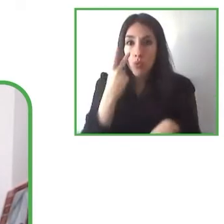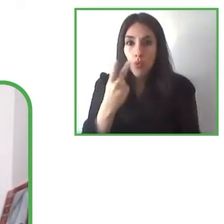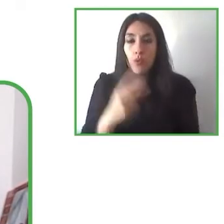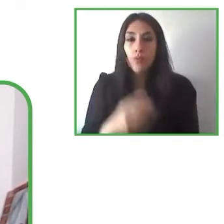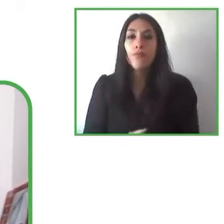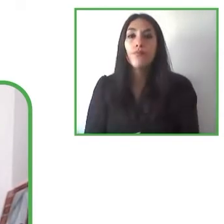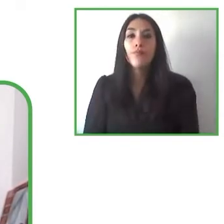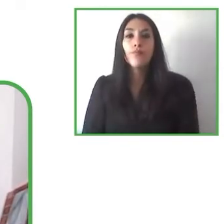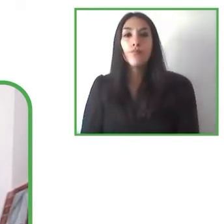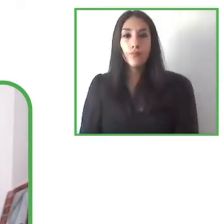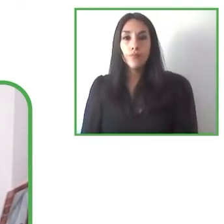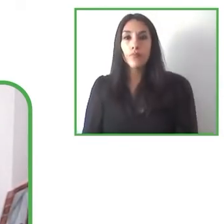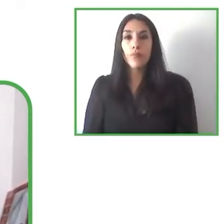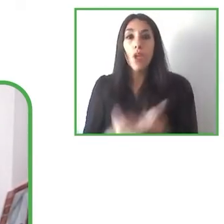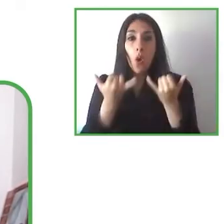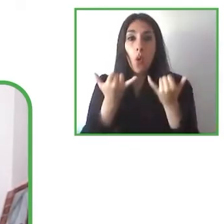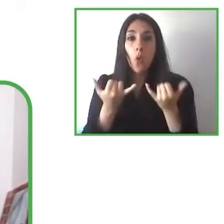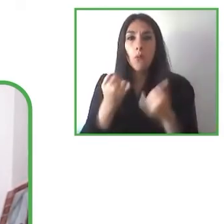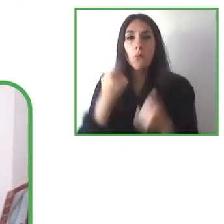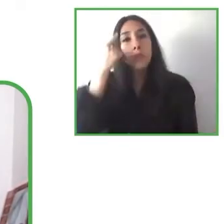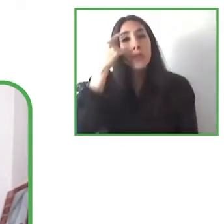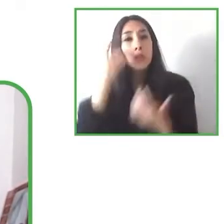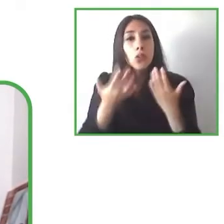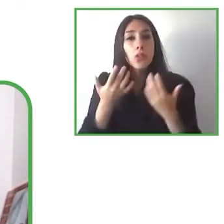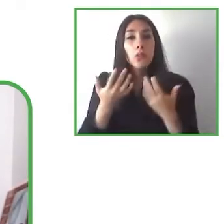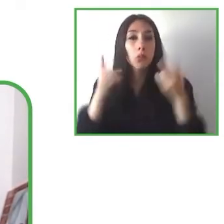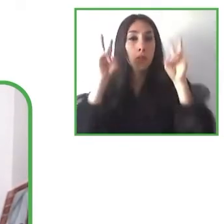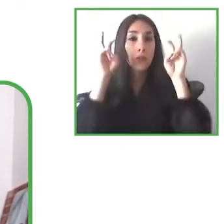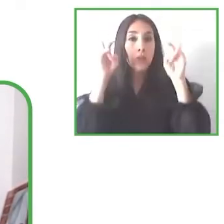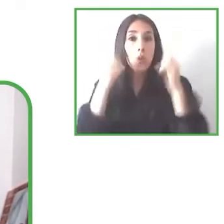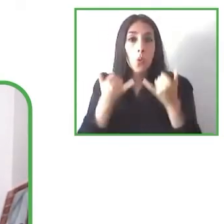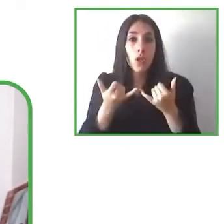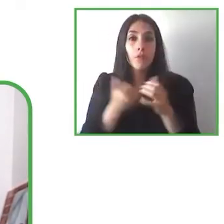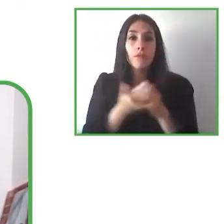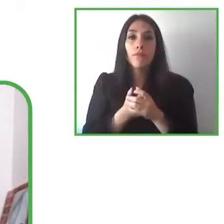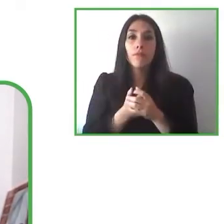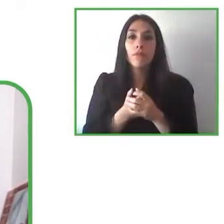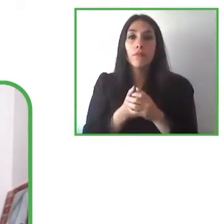that now they are children, and, in the future, they will be adults and they will